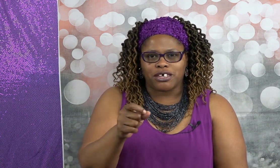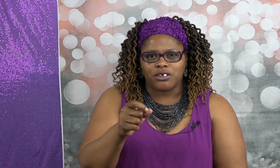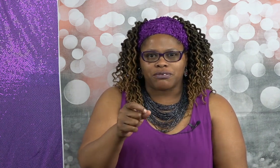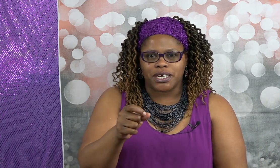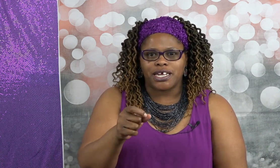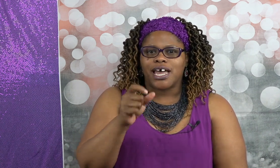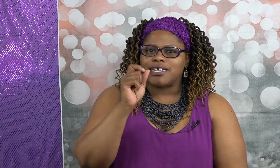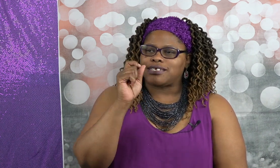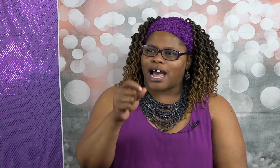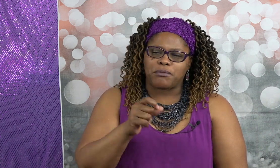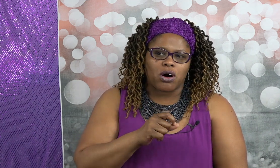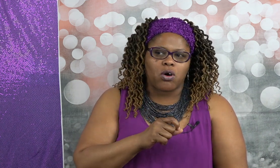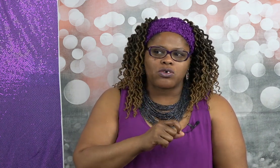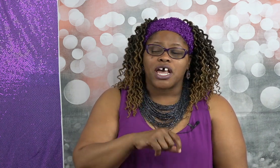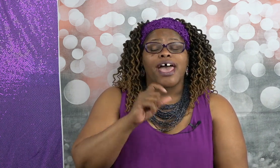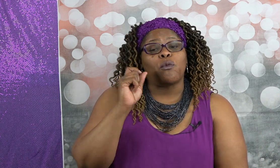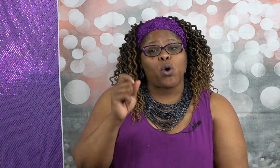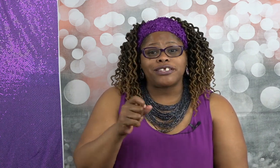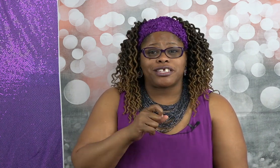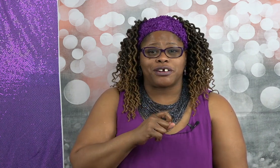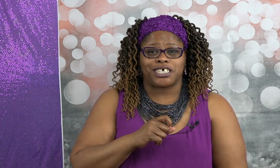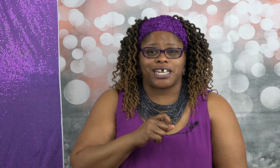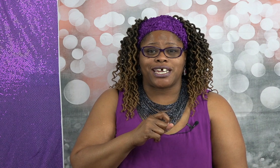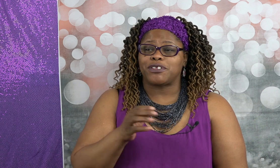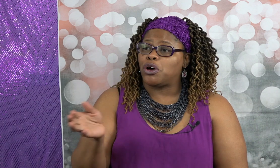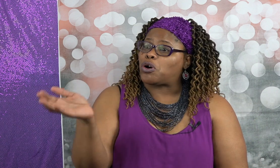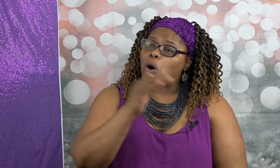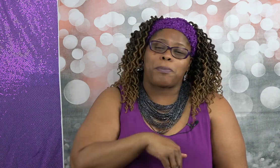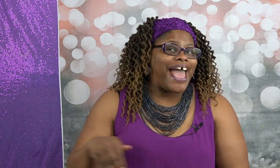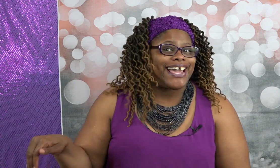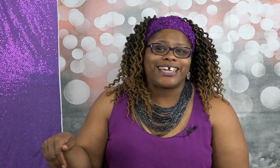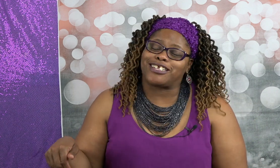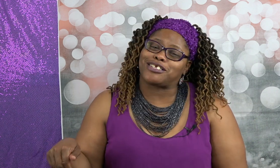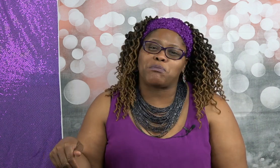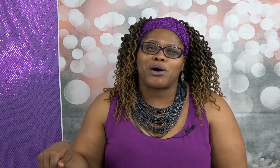your three top goals and once they're achieved go back and get some more